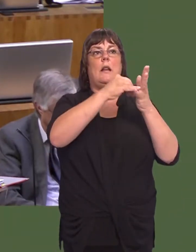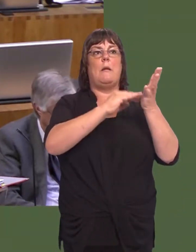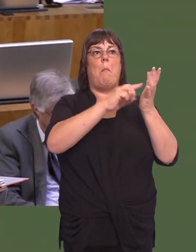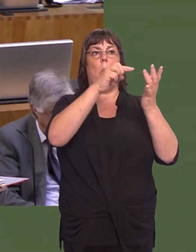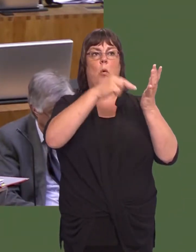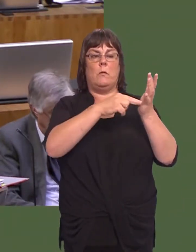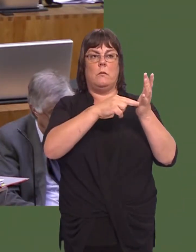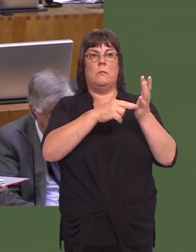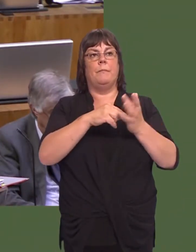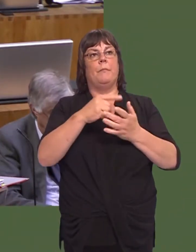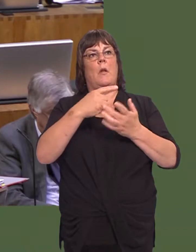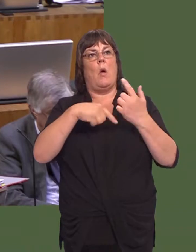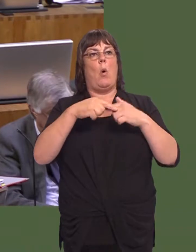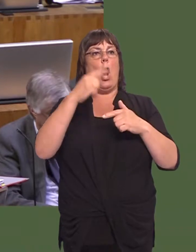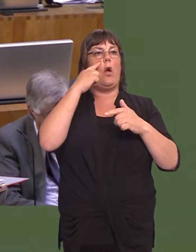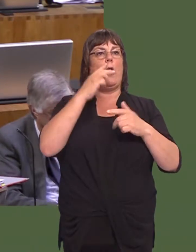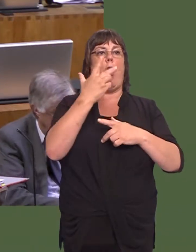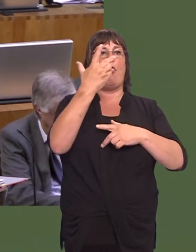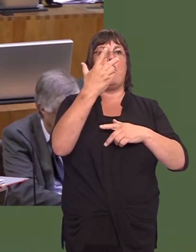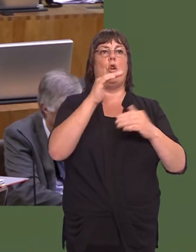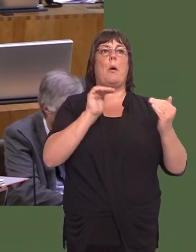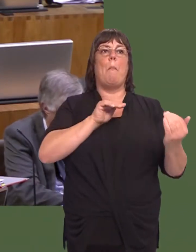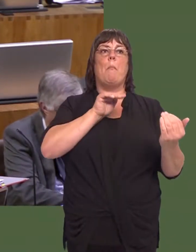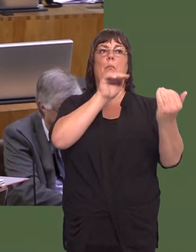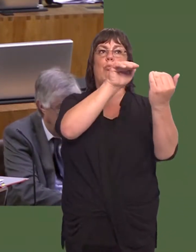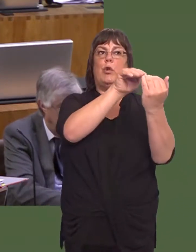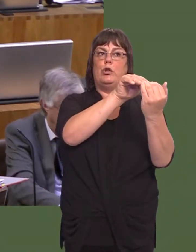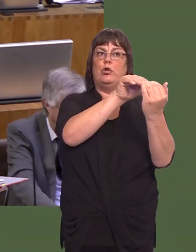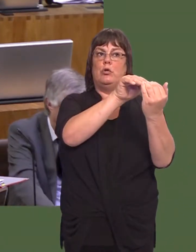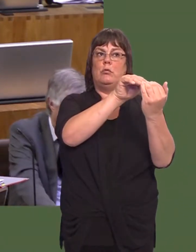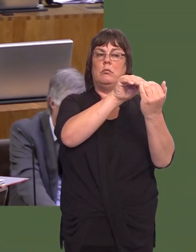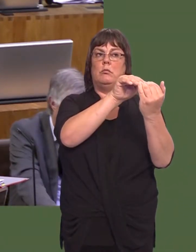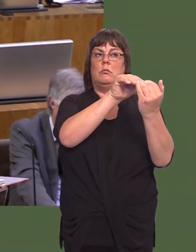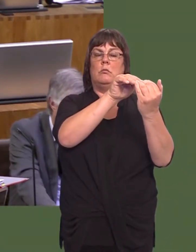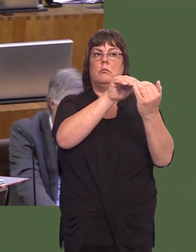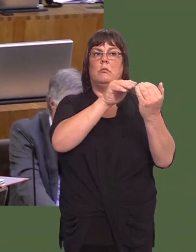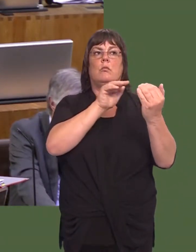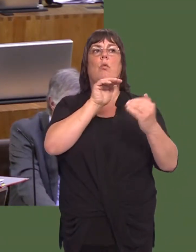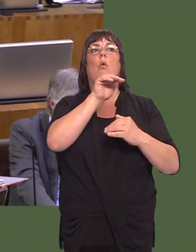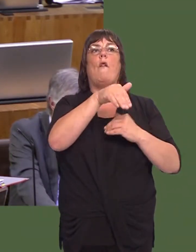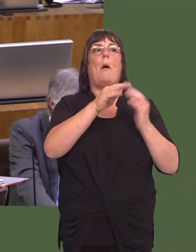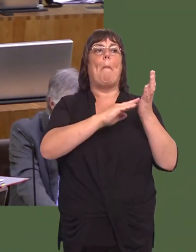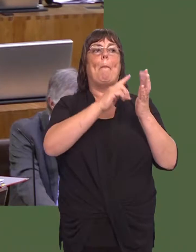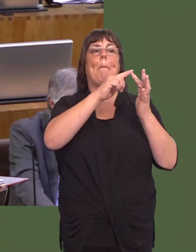Maeír cyfnod nesaf oír gwaith datblygu wedi dechrau, a bydd yna lwybr yn cael ei ddatgan